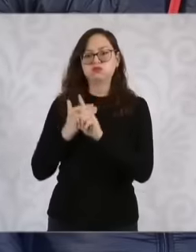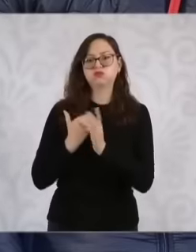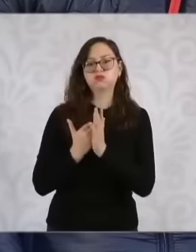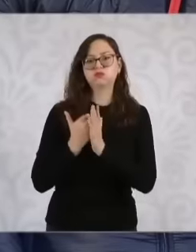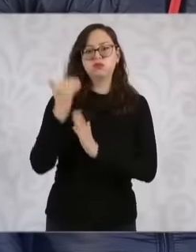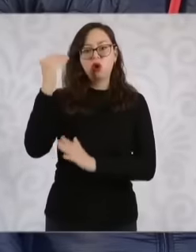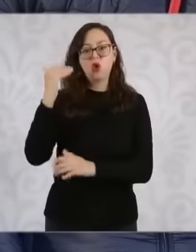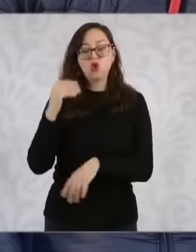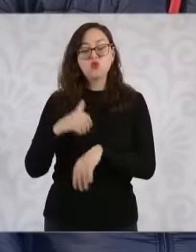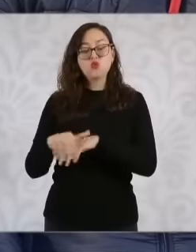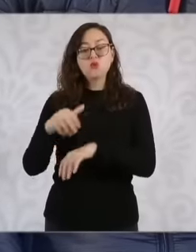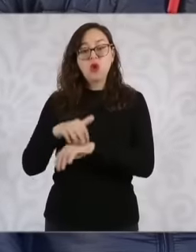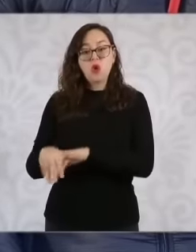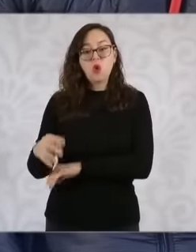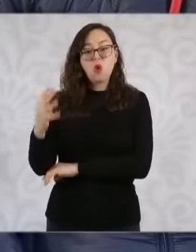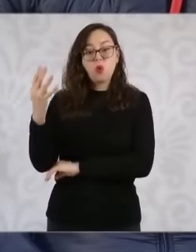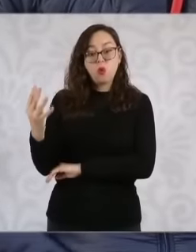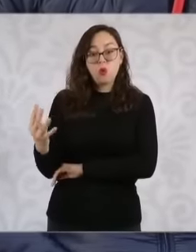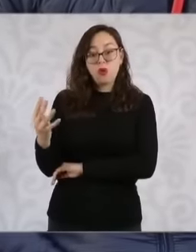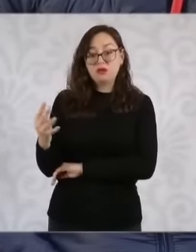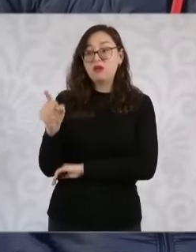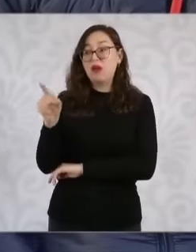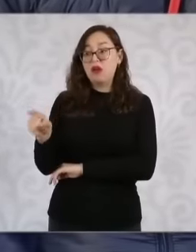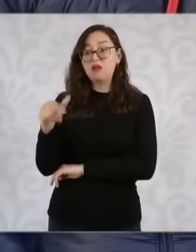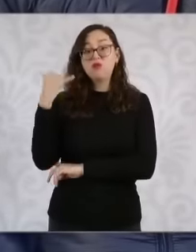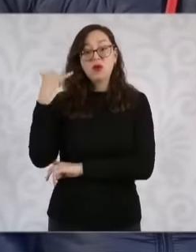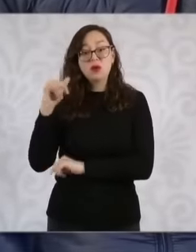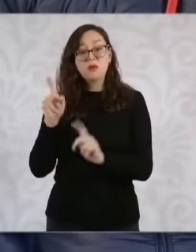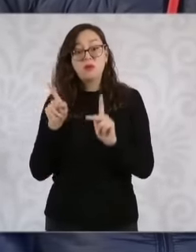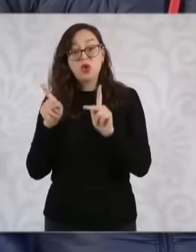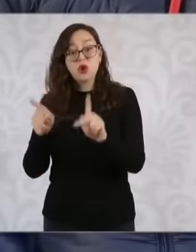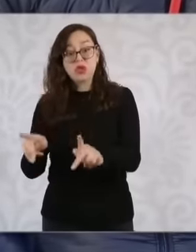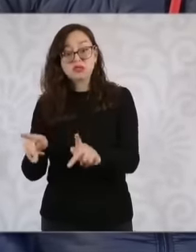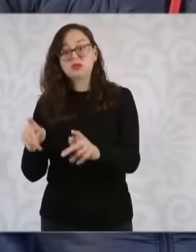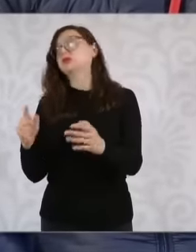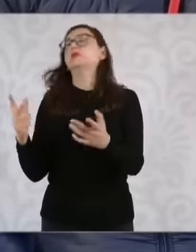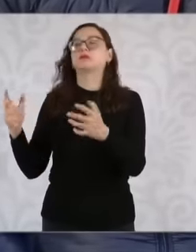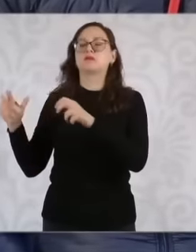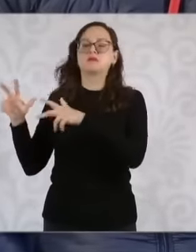about the port of Progreso in Yucatan or if you have any other initial information that